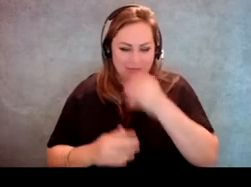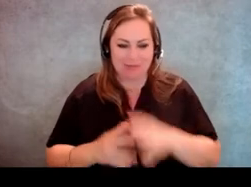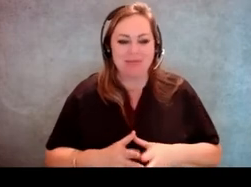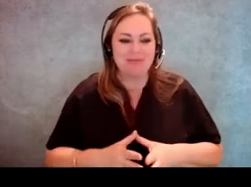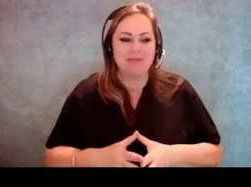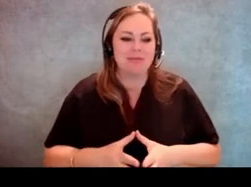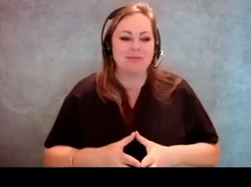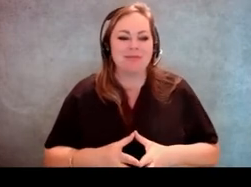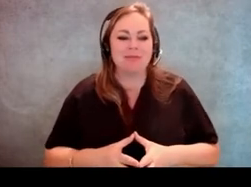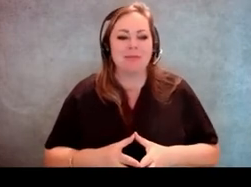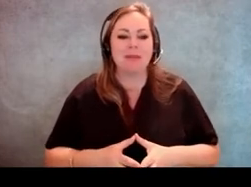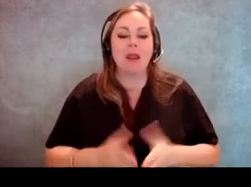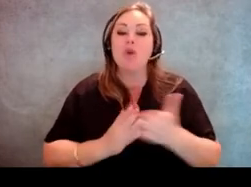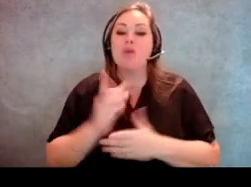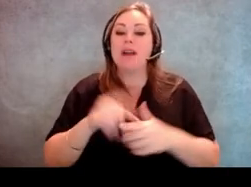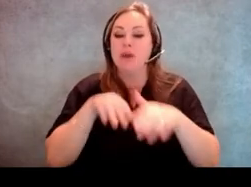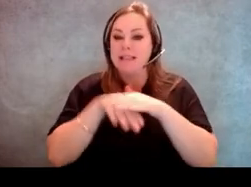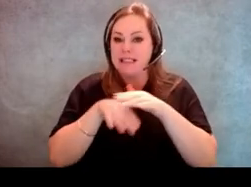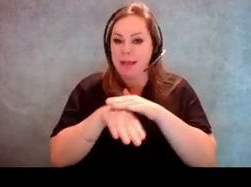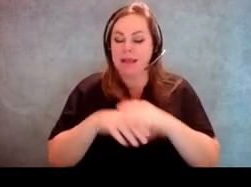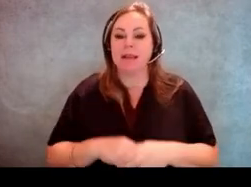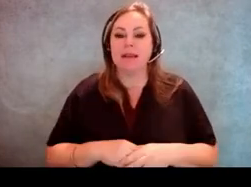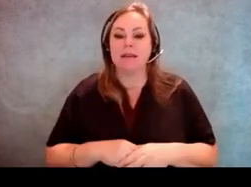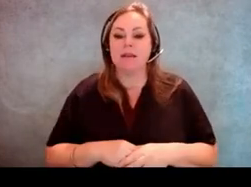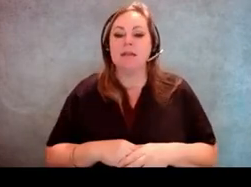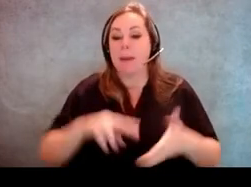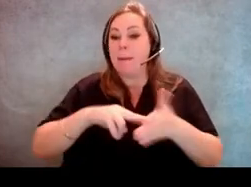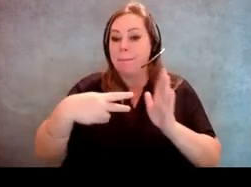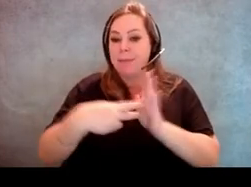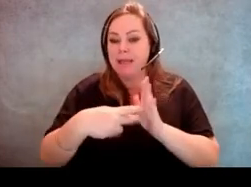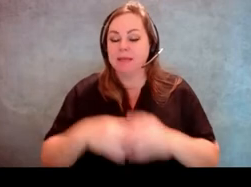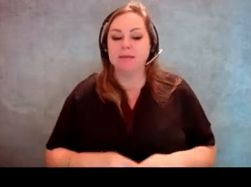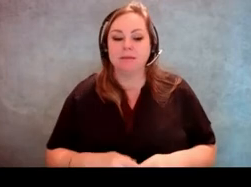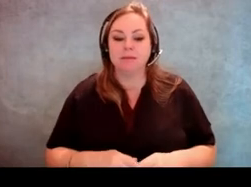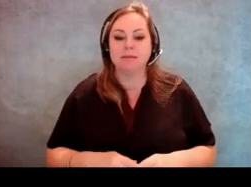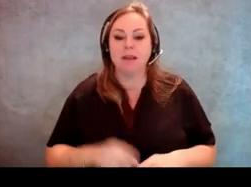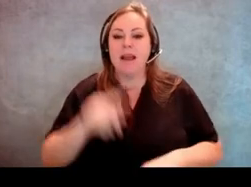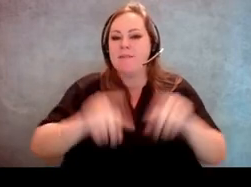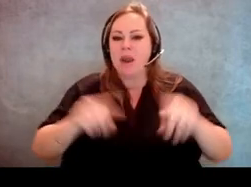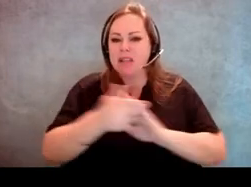So when we talk about rights to accessibility, generally we are referring to various laws and policies